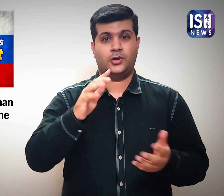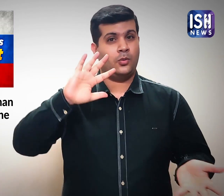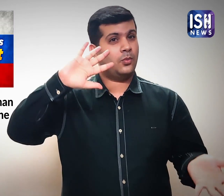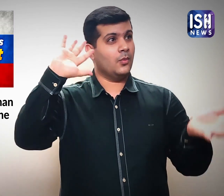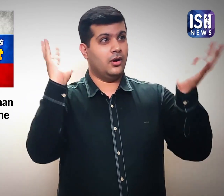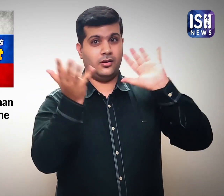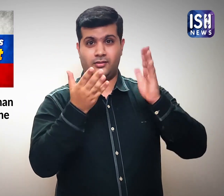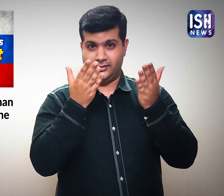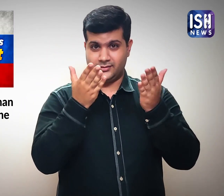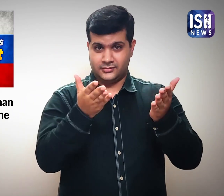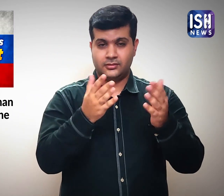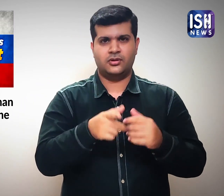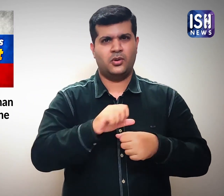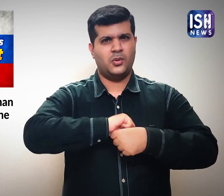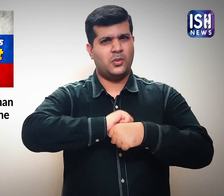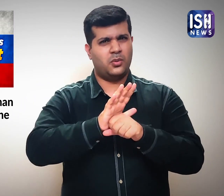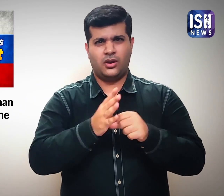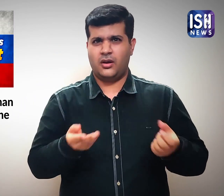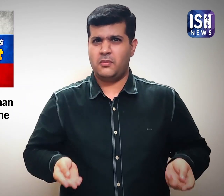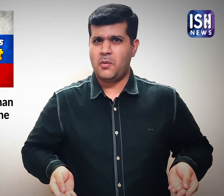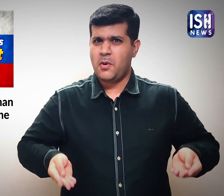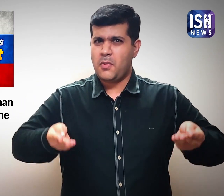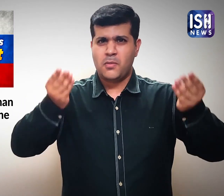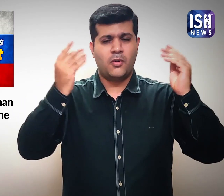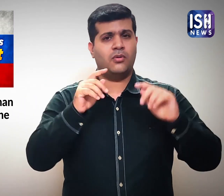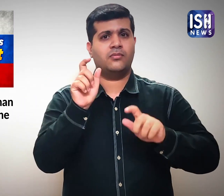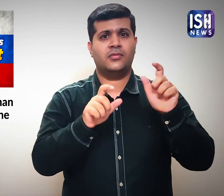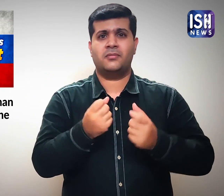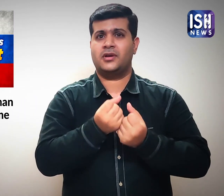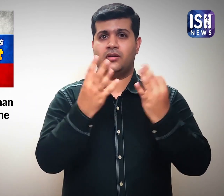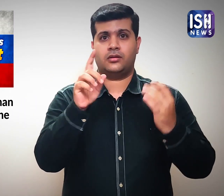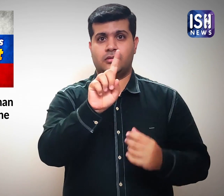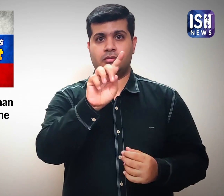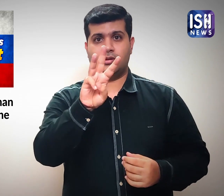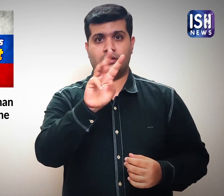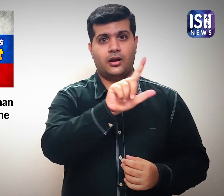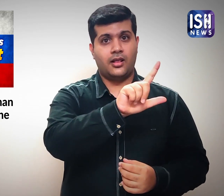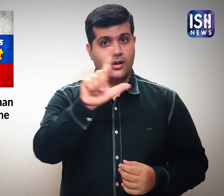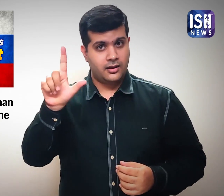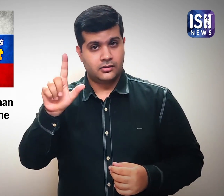there are around 13 lakh cases of COVID-19 around the world